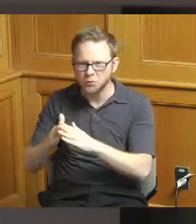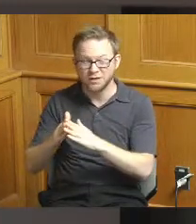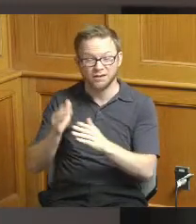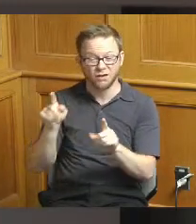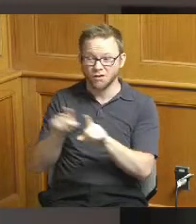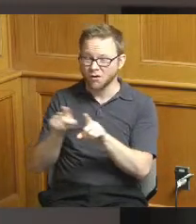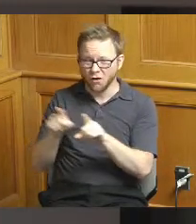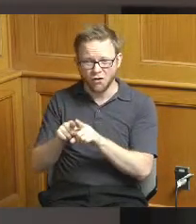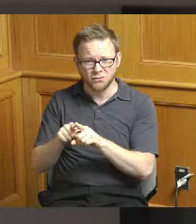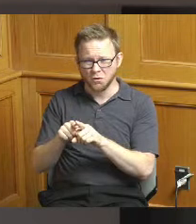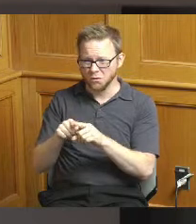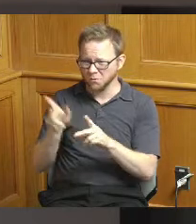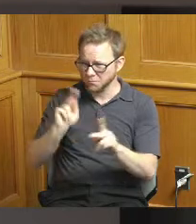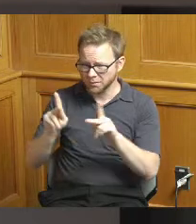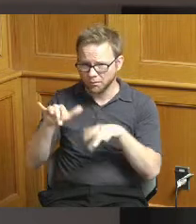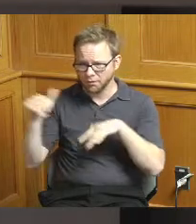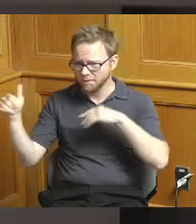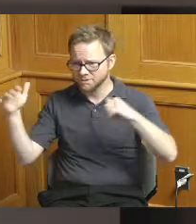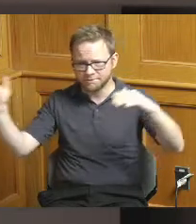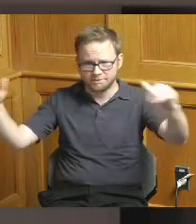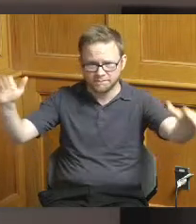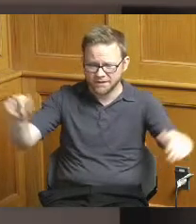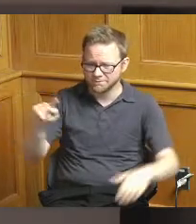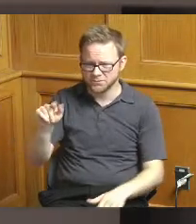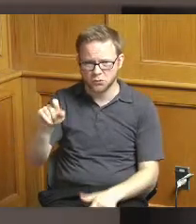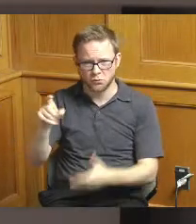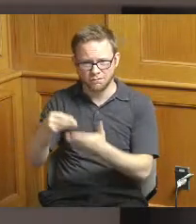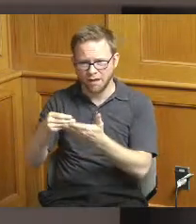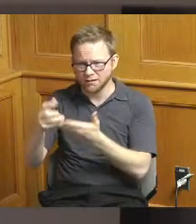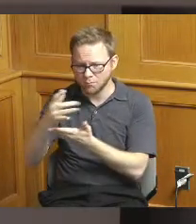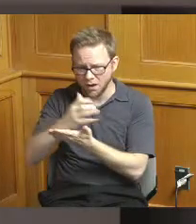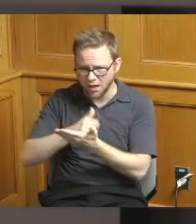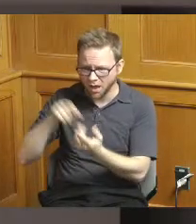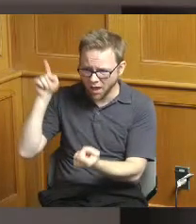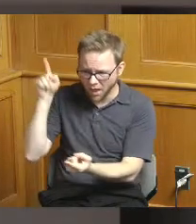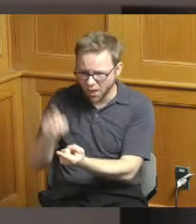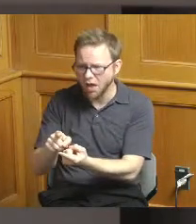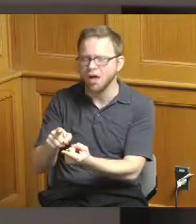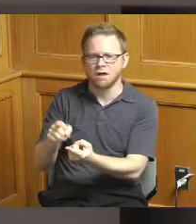we're excited for the future here and I'll just bring up this map and the first thing that stands